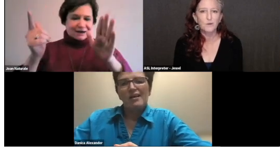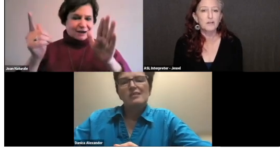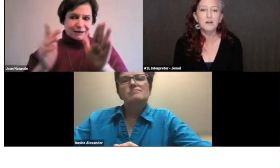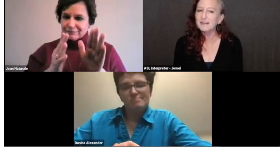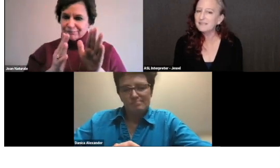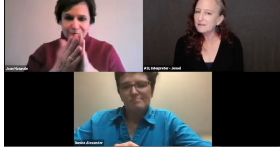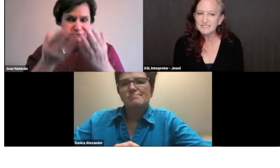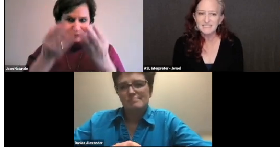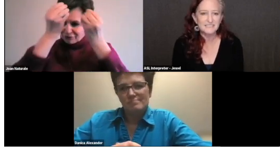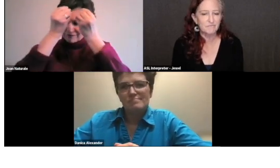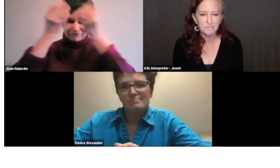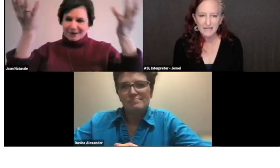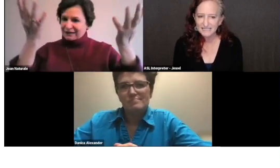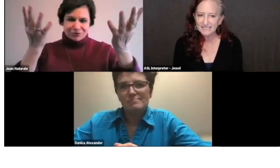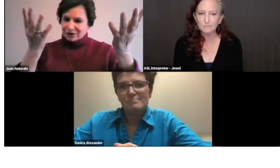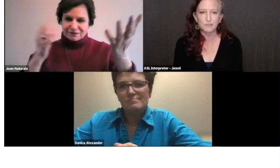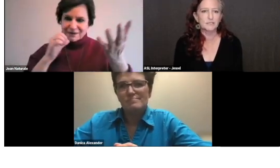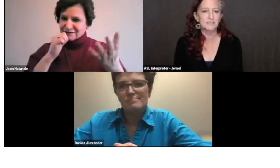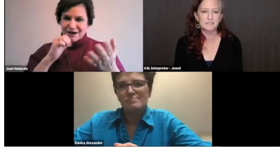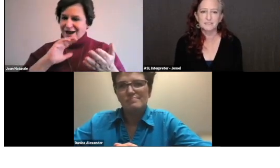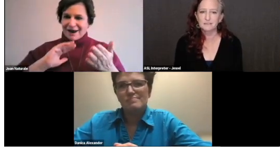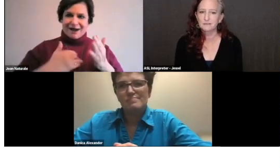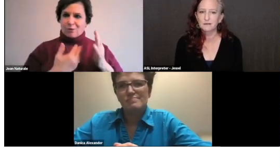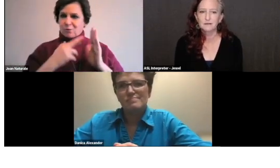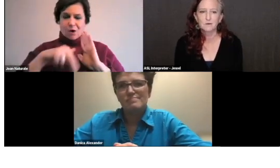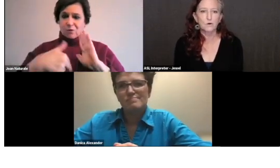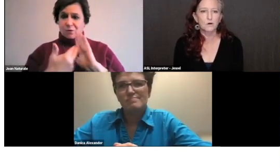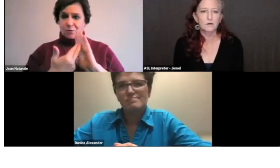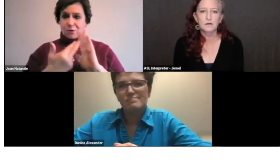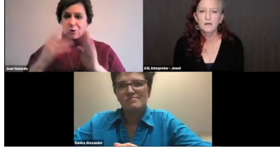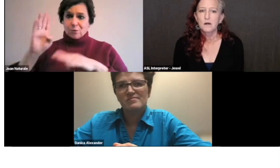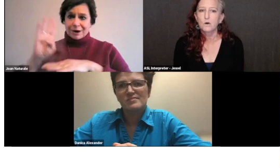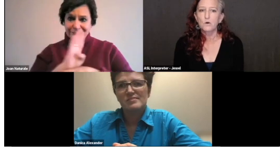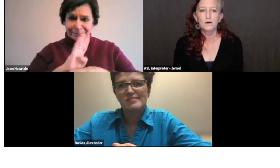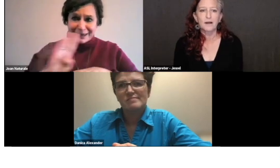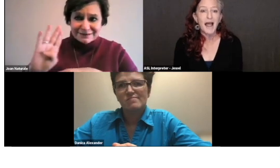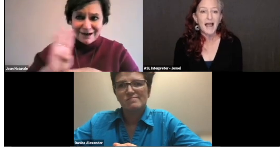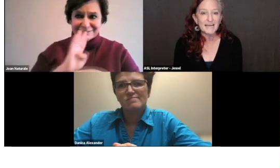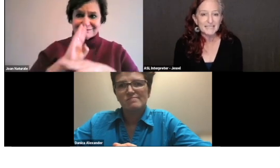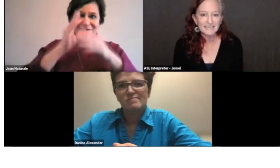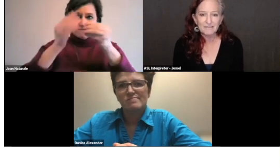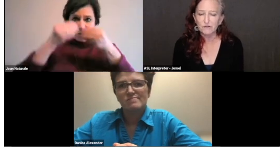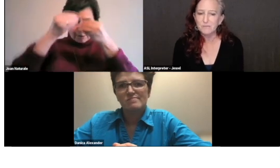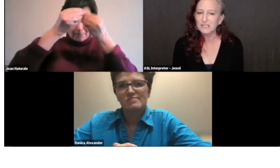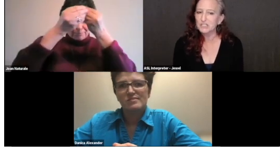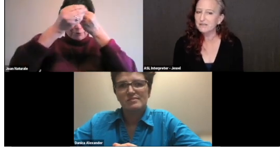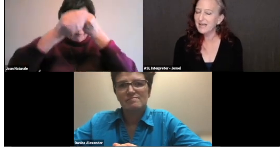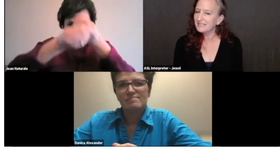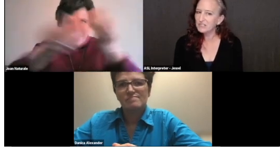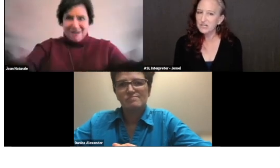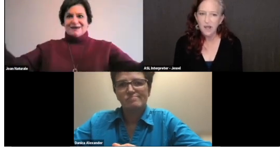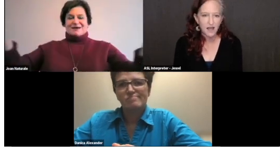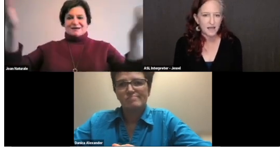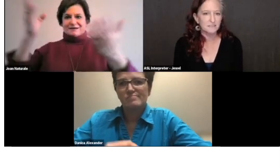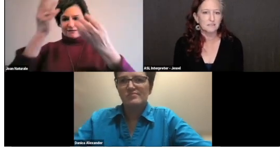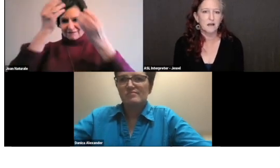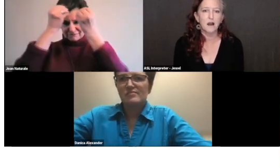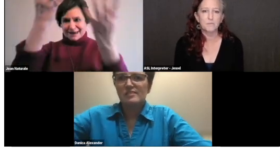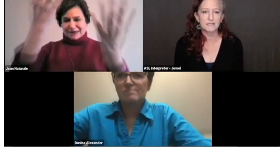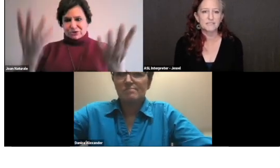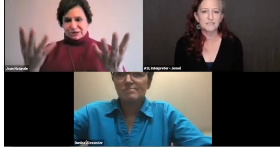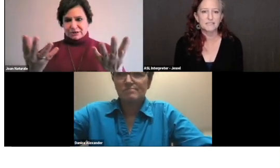We are not in the business of banning books or hiding information, that is not our business.